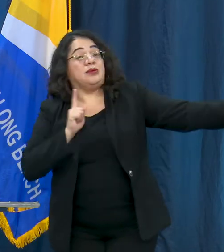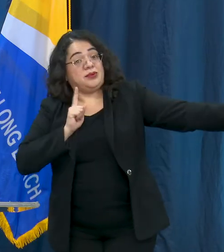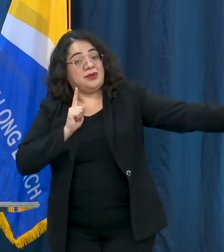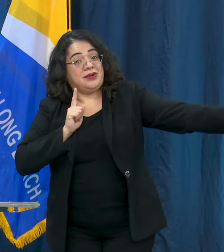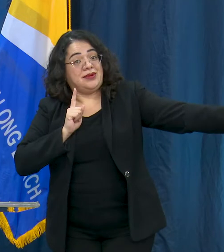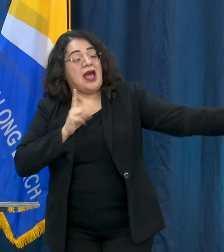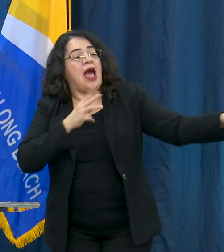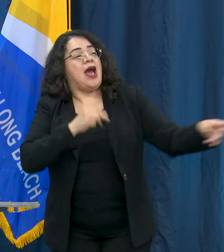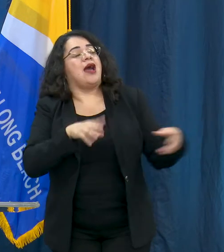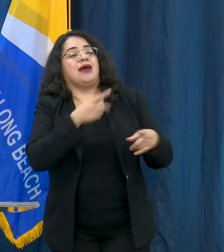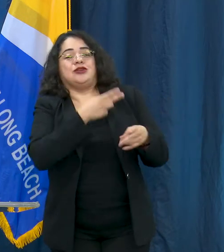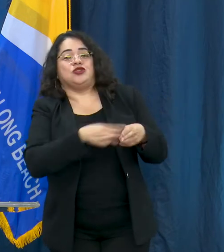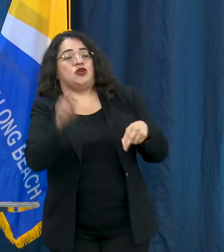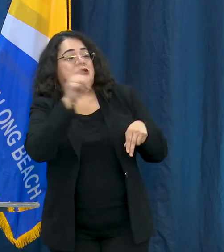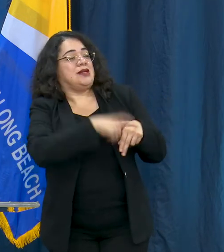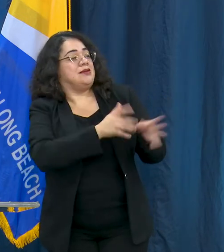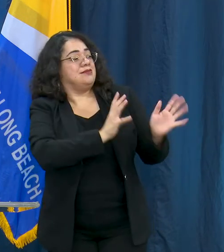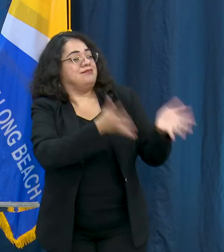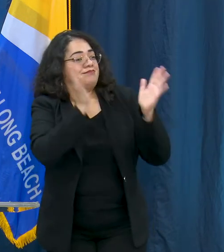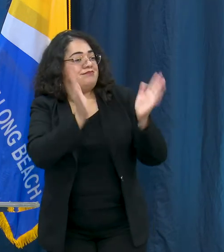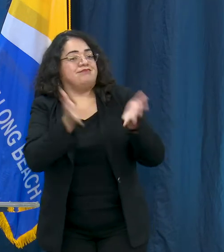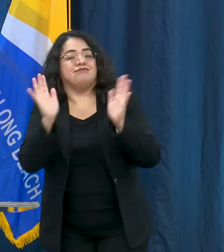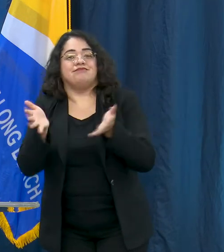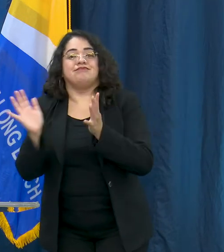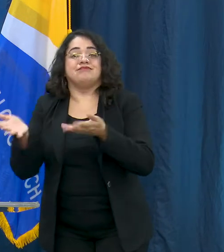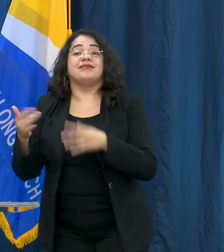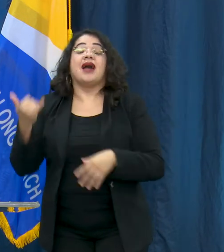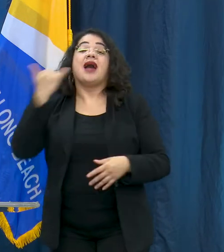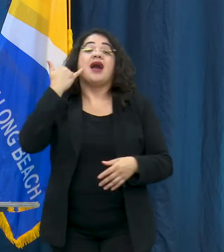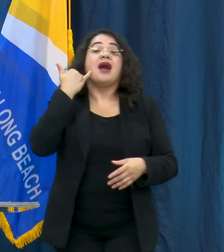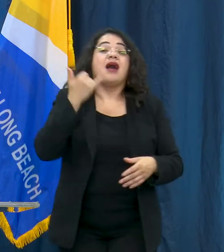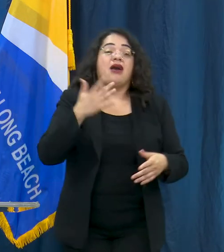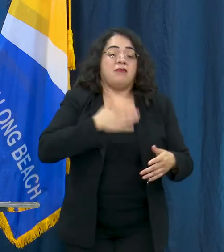So, engaging with people that you don't live with increases your risk